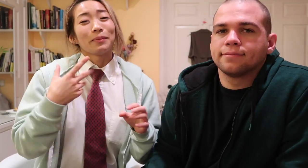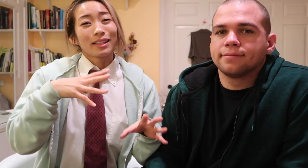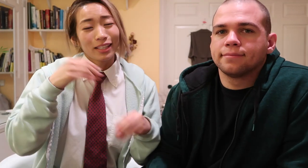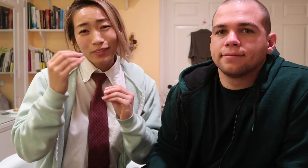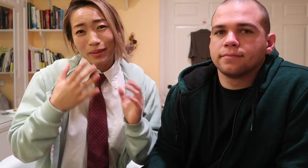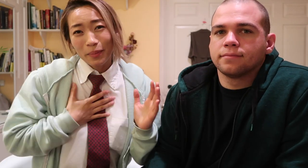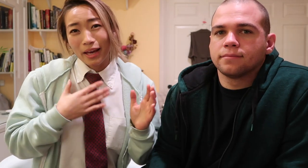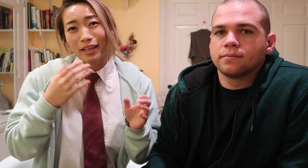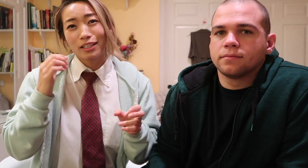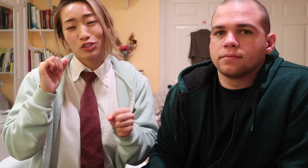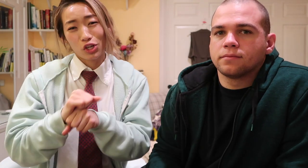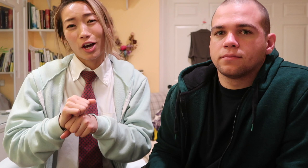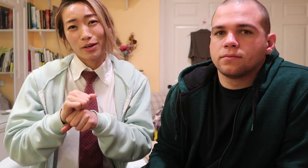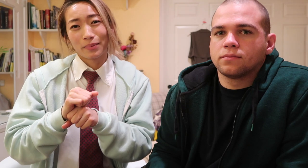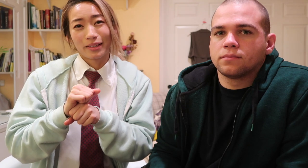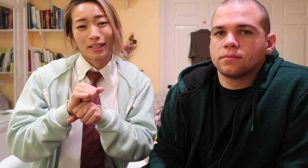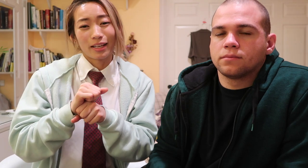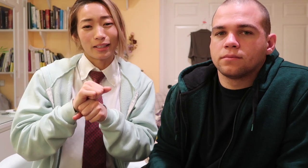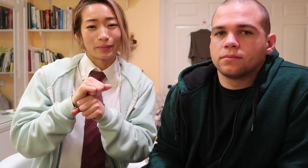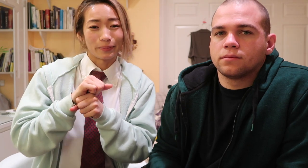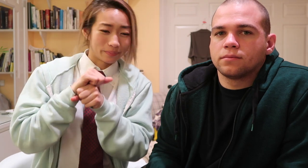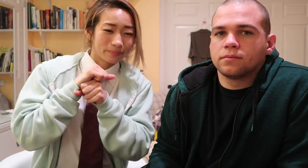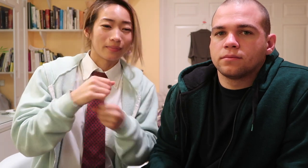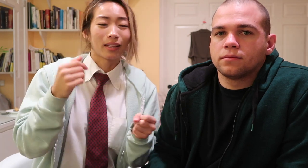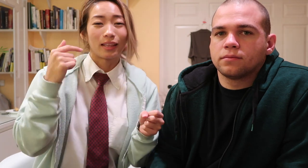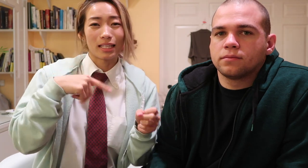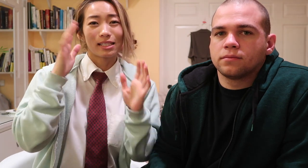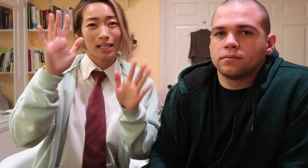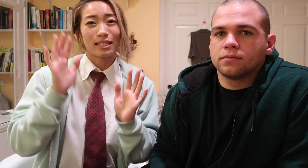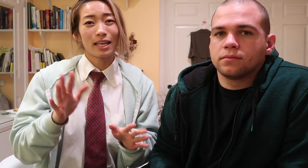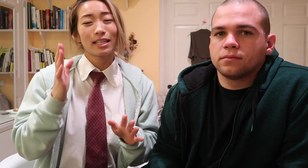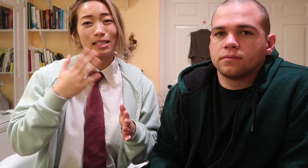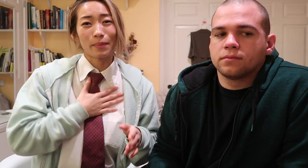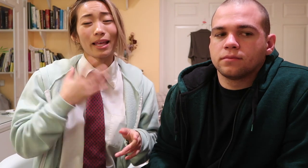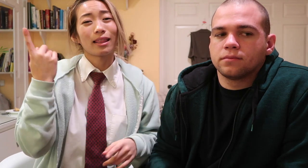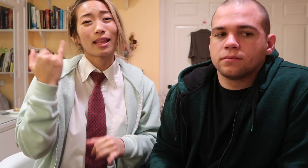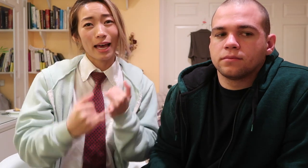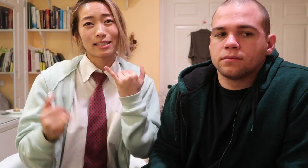leaving my job this sunday is my last